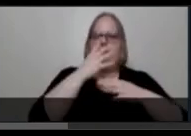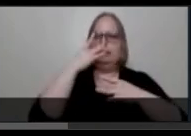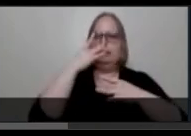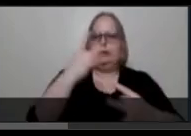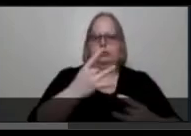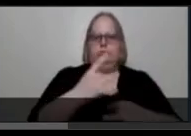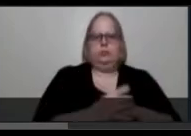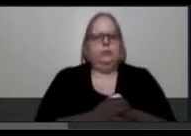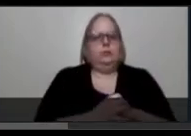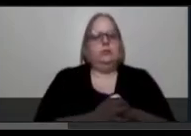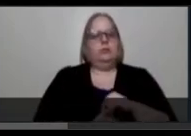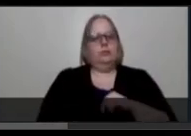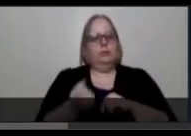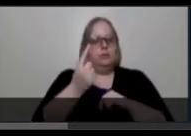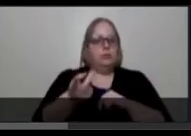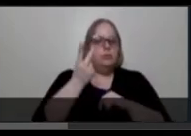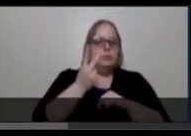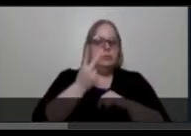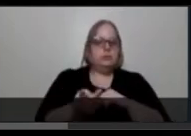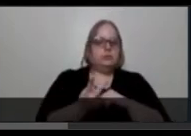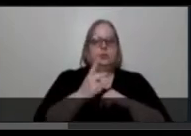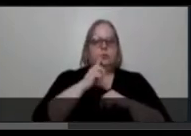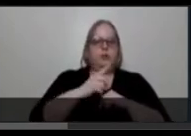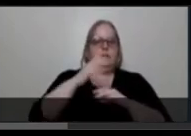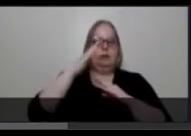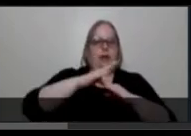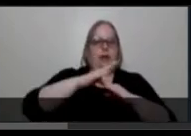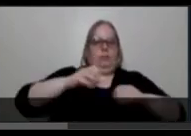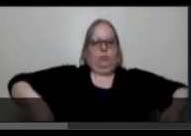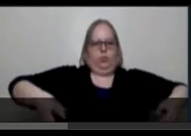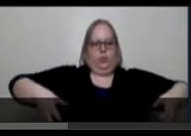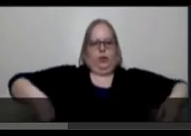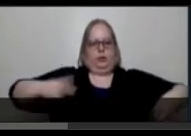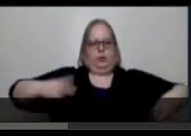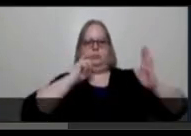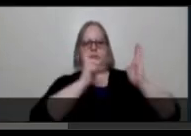You can see just the top of one of the wheels of her wheelchair. Some of her quotes are,